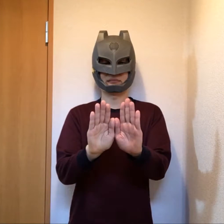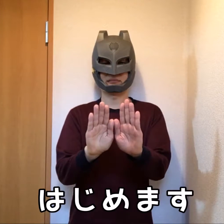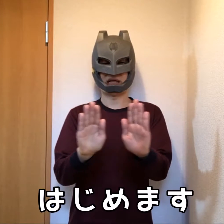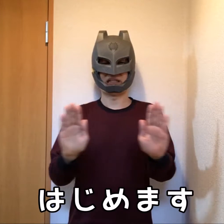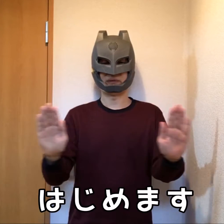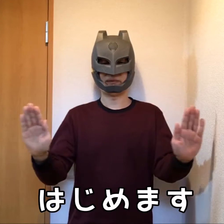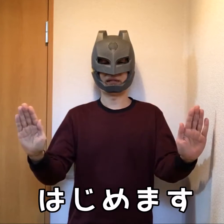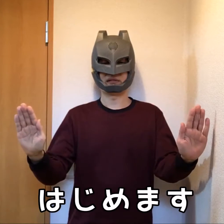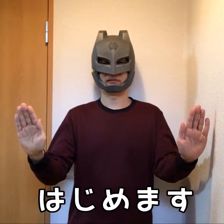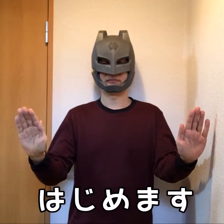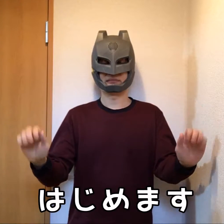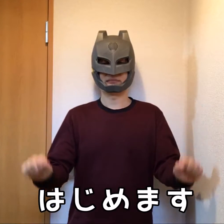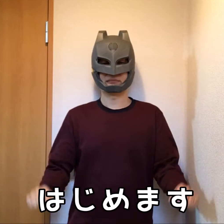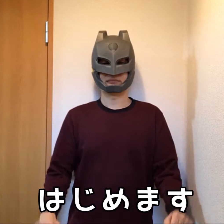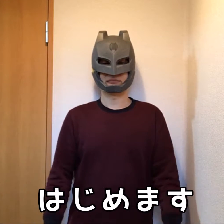Let's start